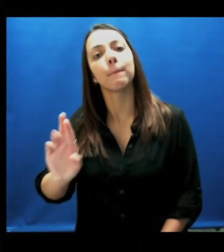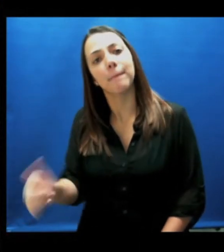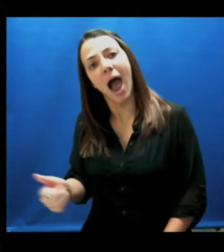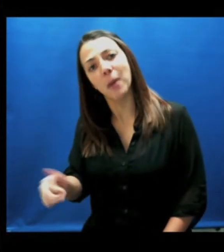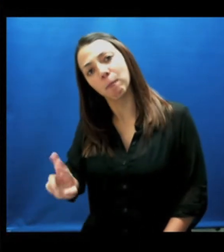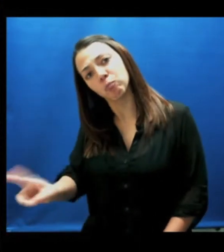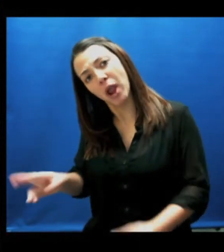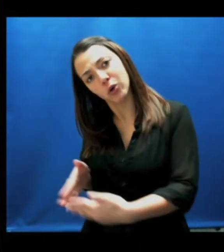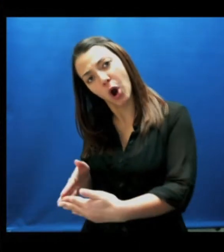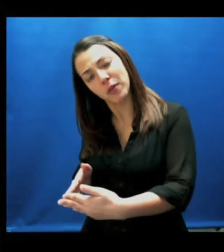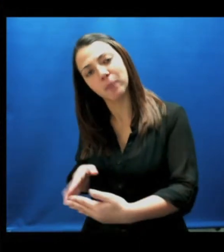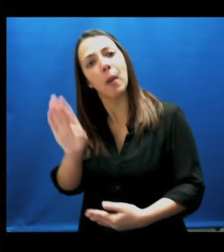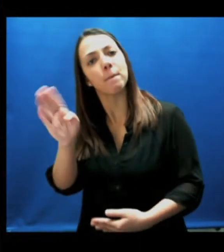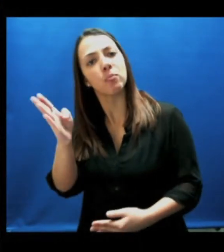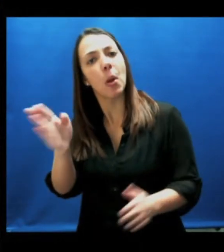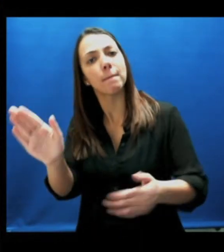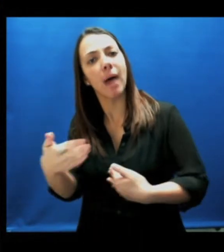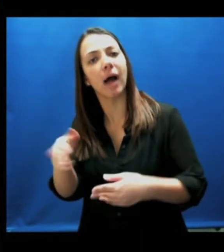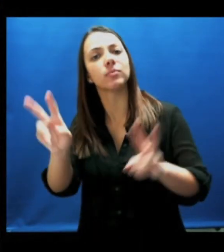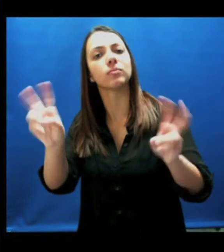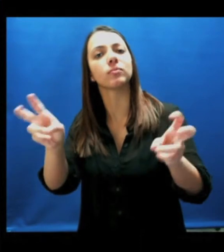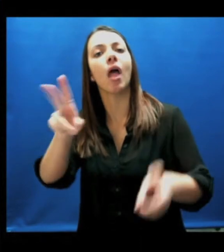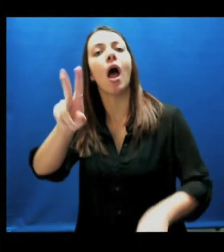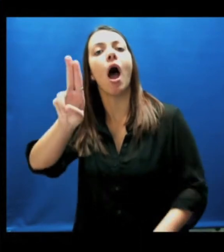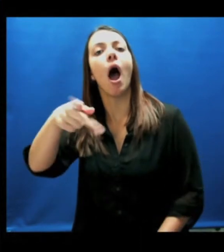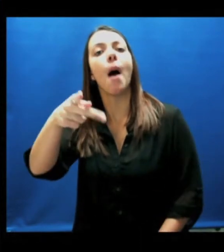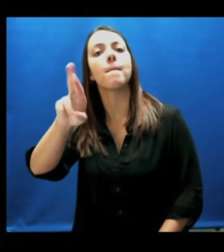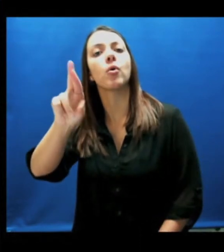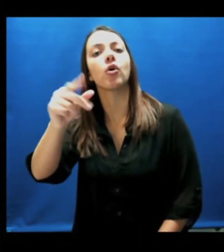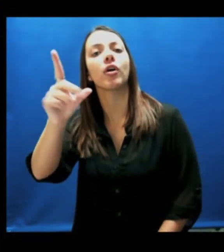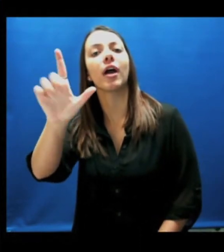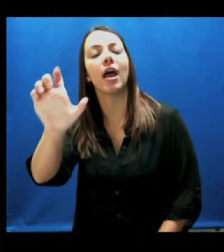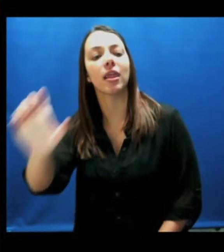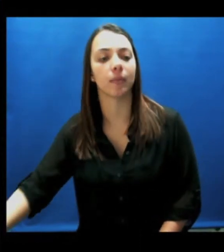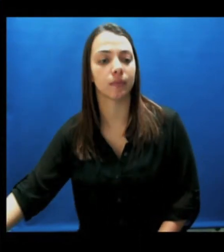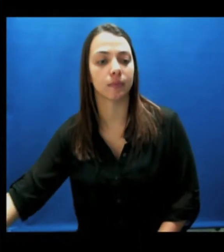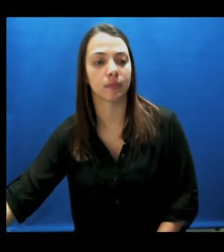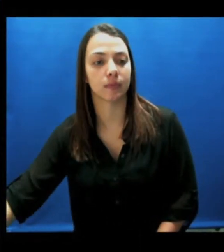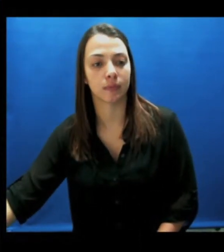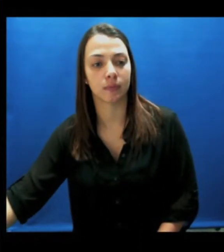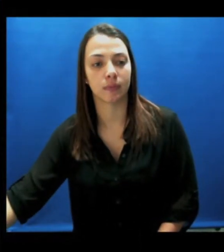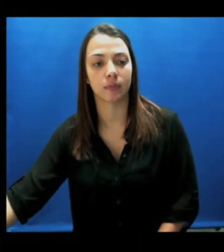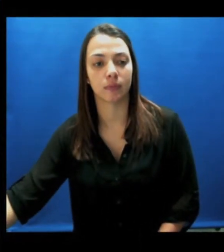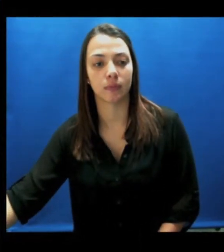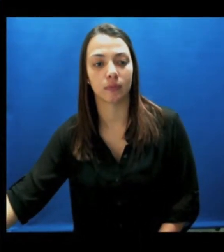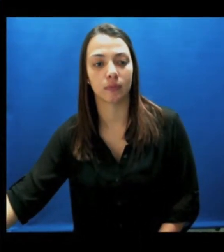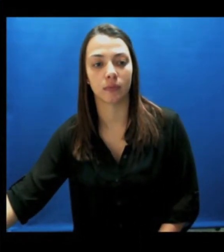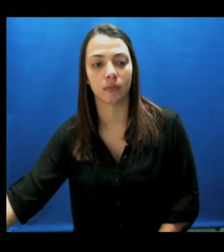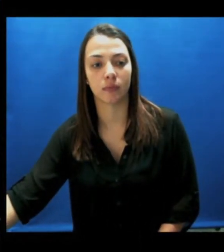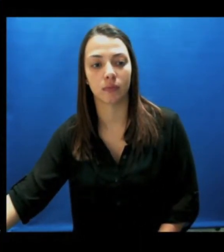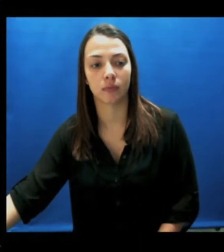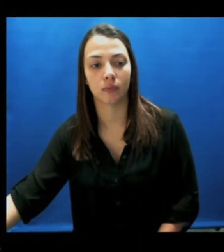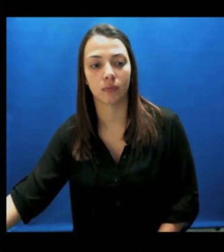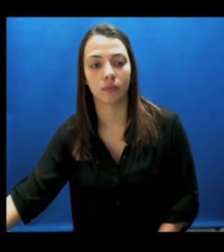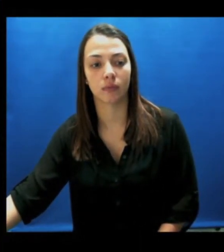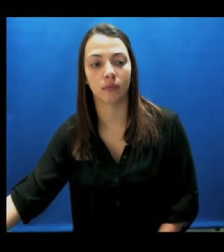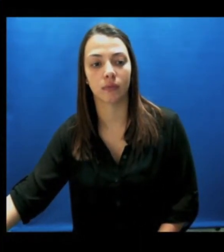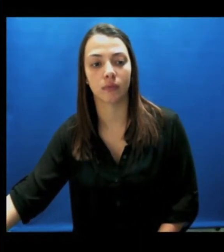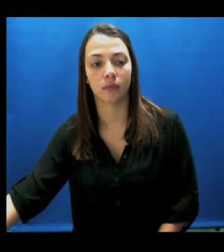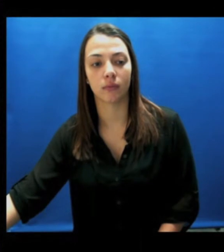On the bottom right corner, click the blue box "upgrade"